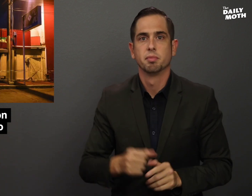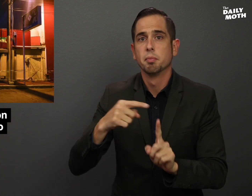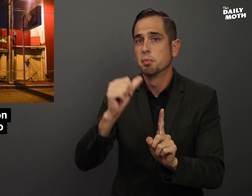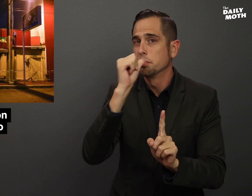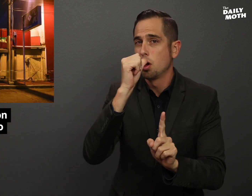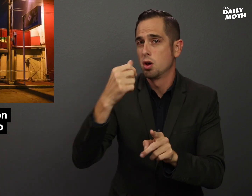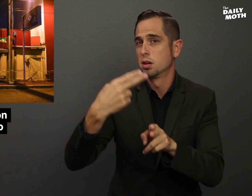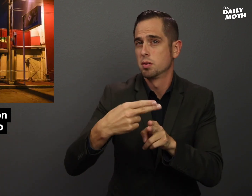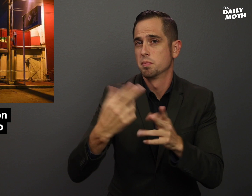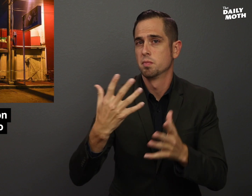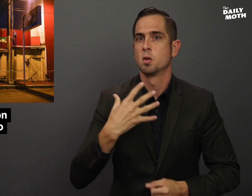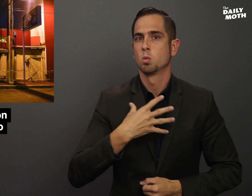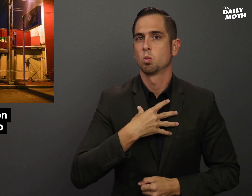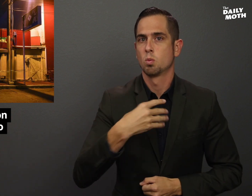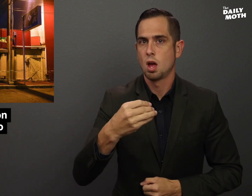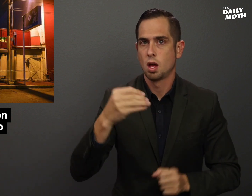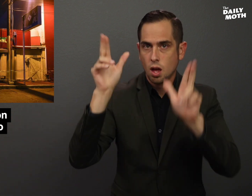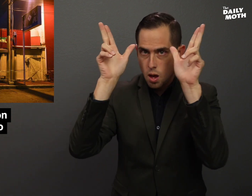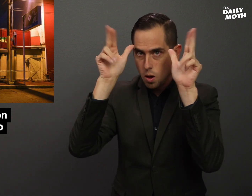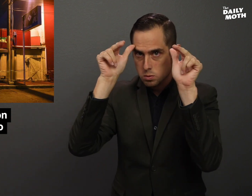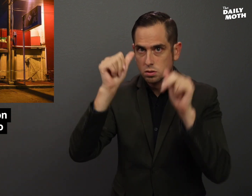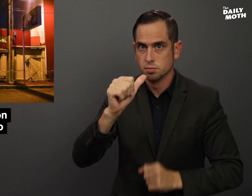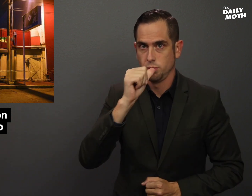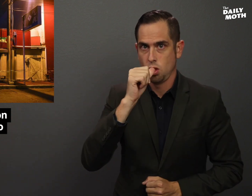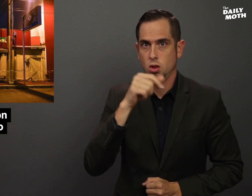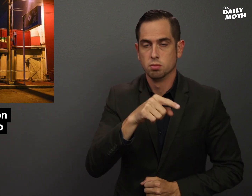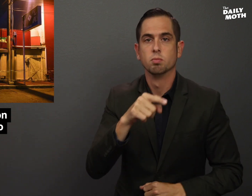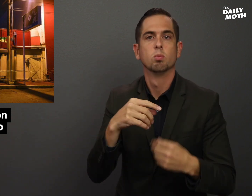The bar's name was the "White Horse Bar"